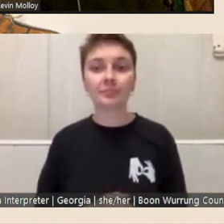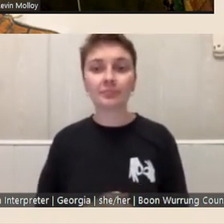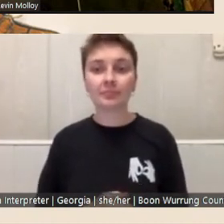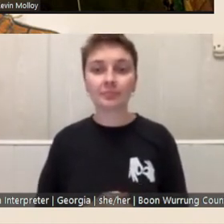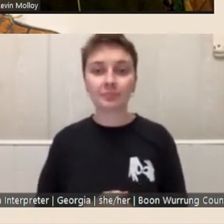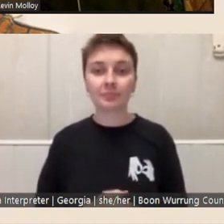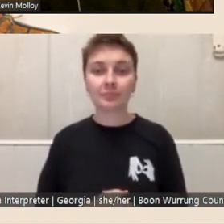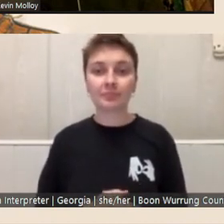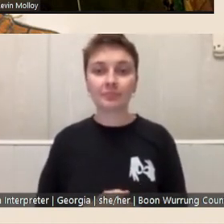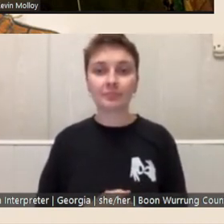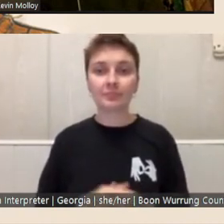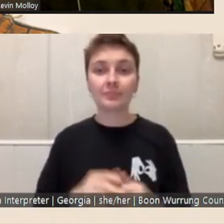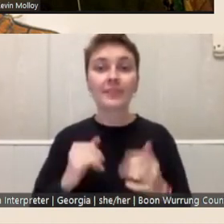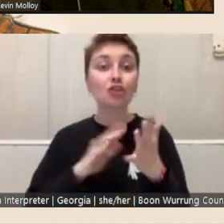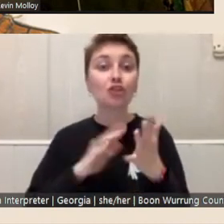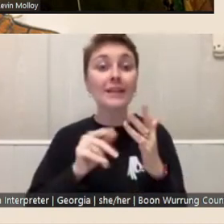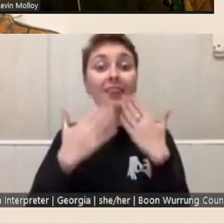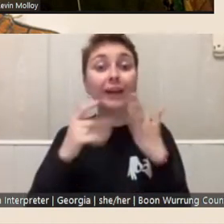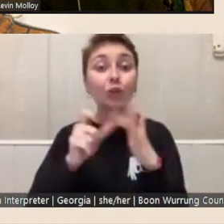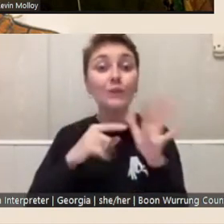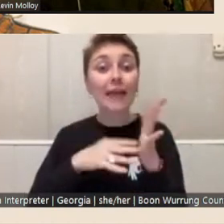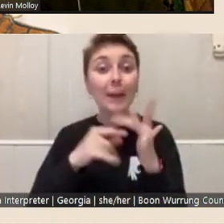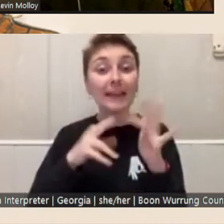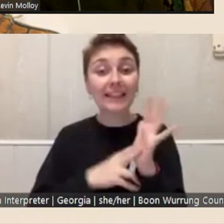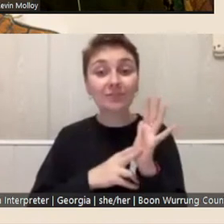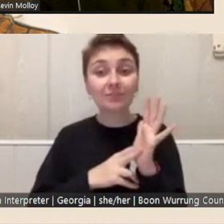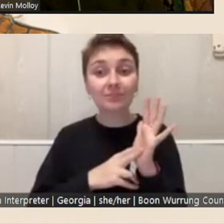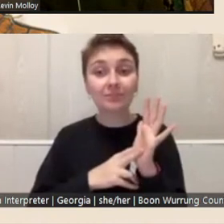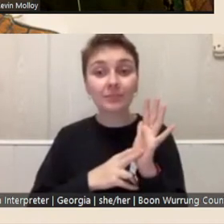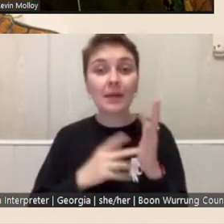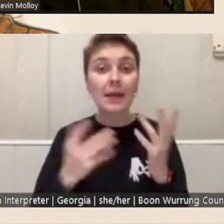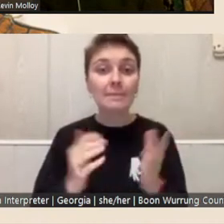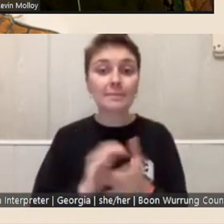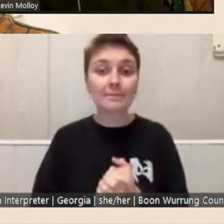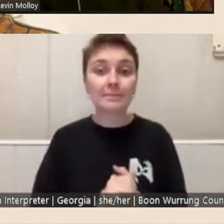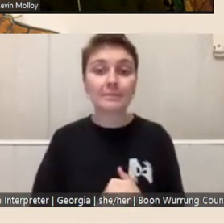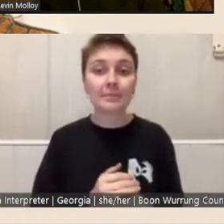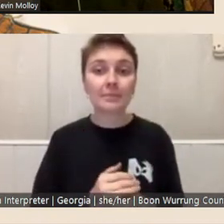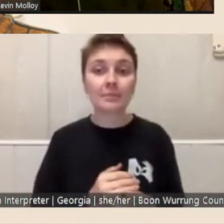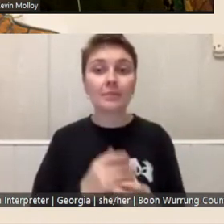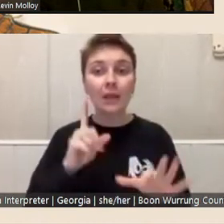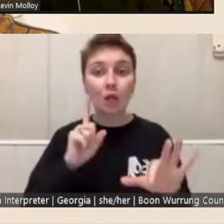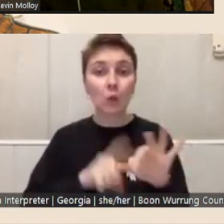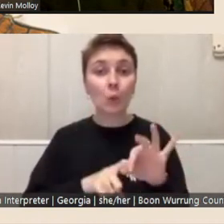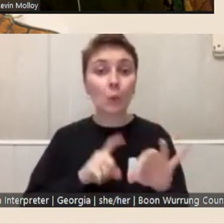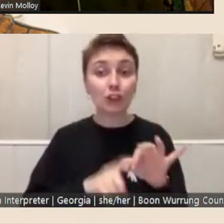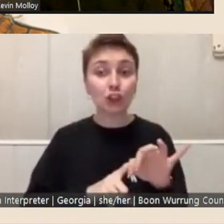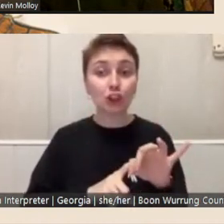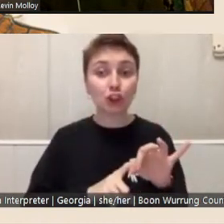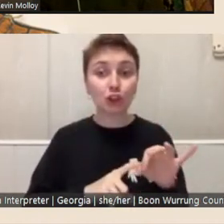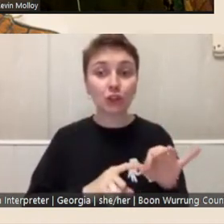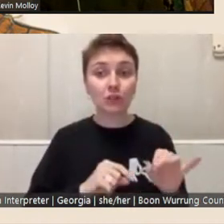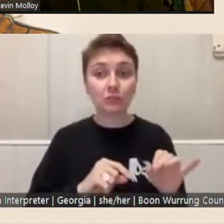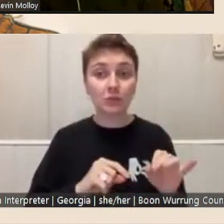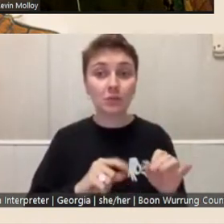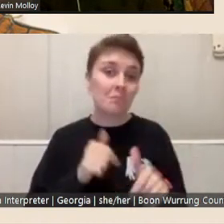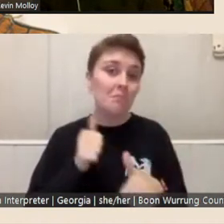Shona: Thank you, Damien. This question is, is quite popular and it's around